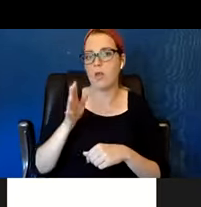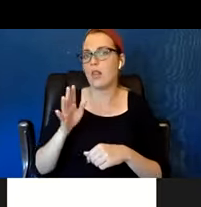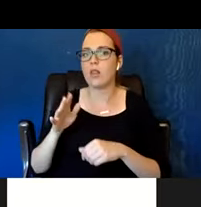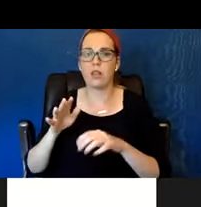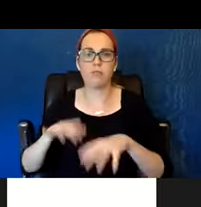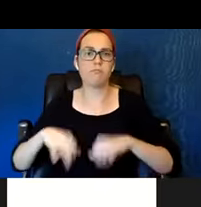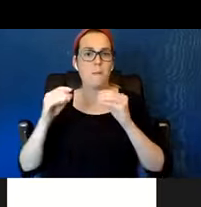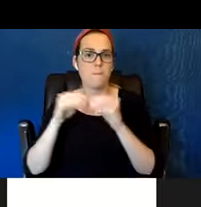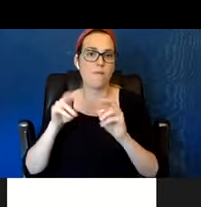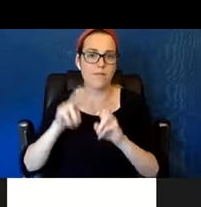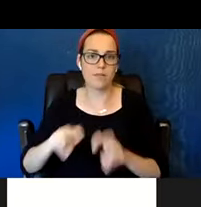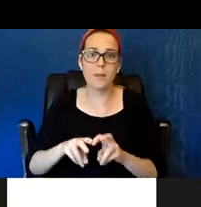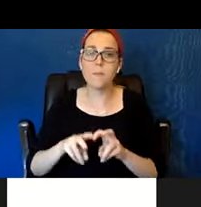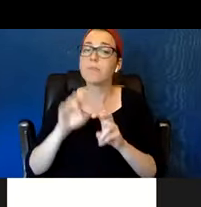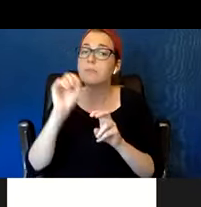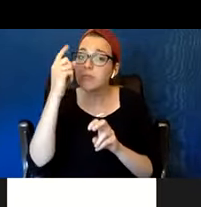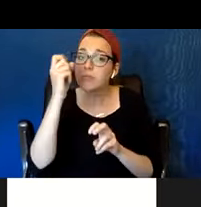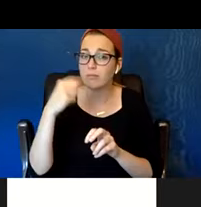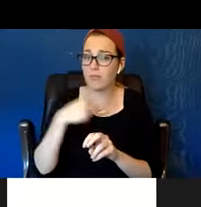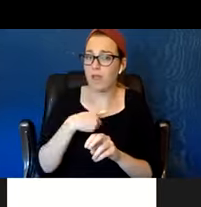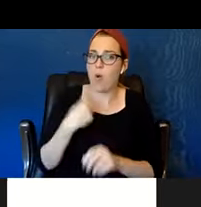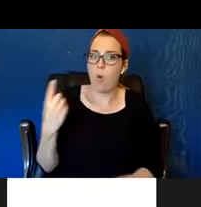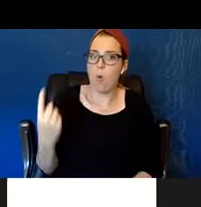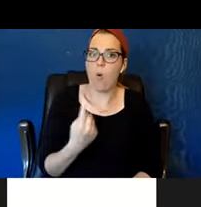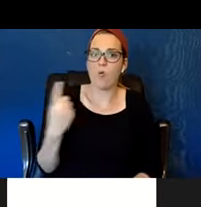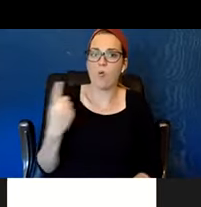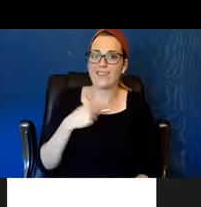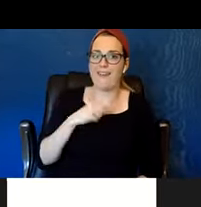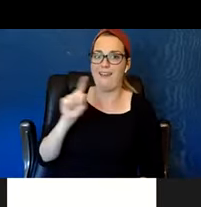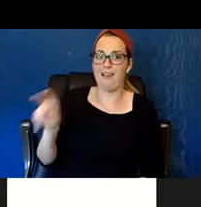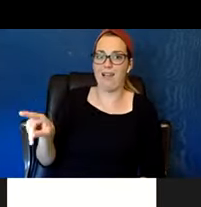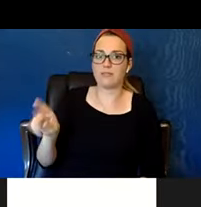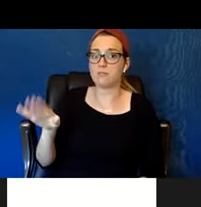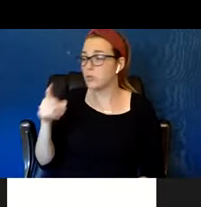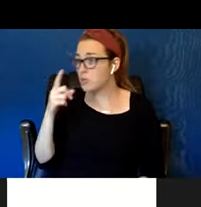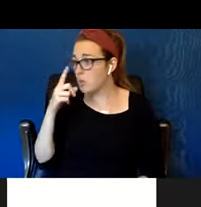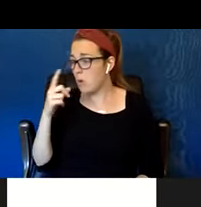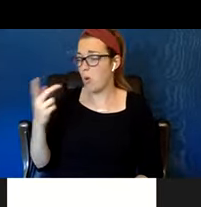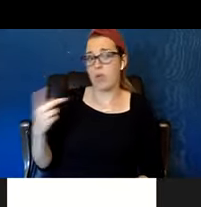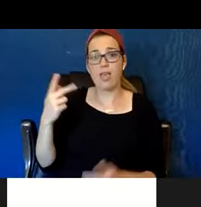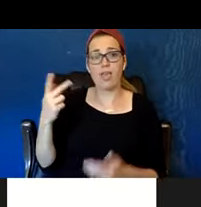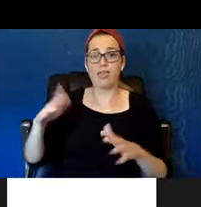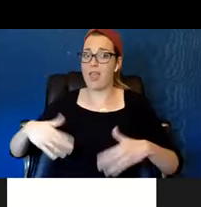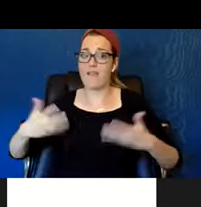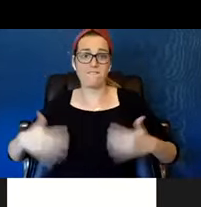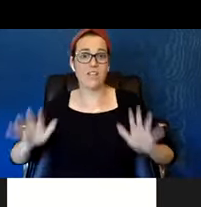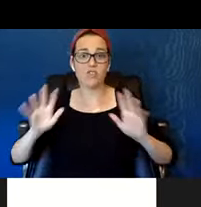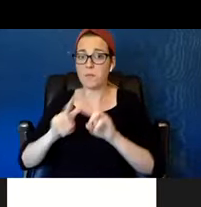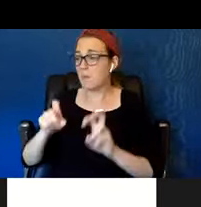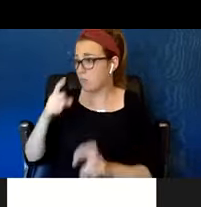When will be a better time for me to meet with you to finish this? Assessment, help us gather information.